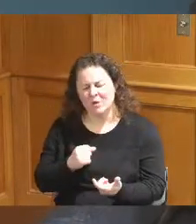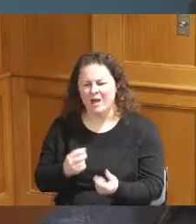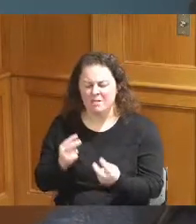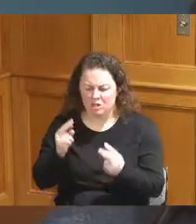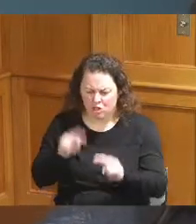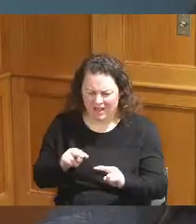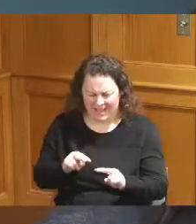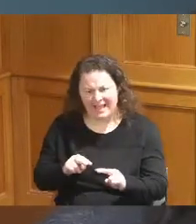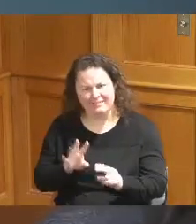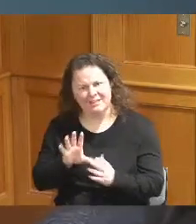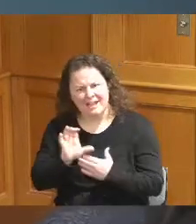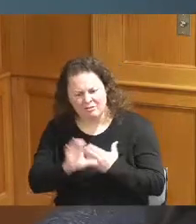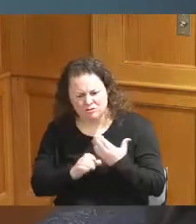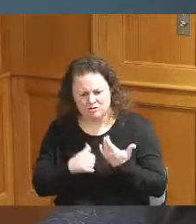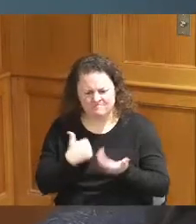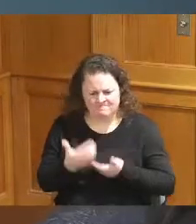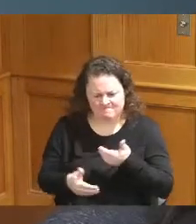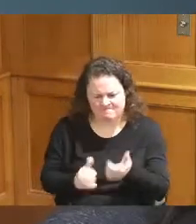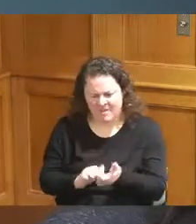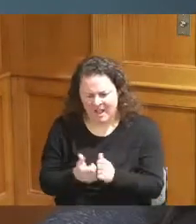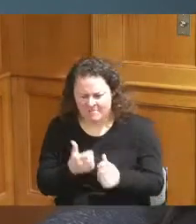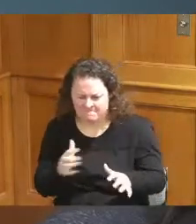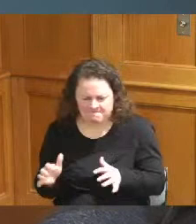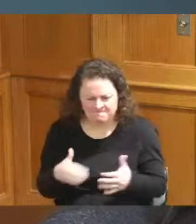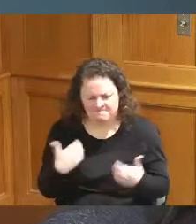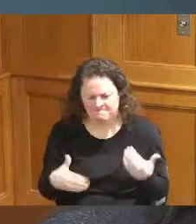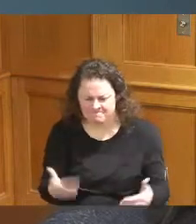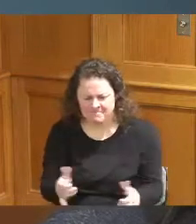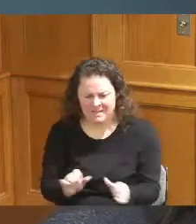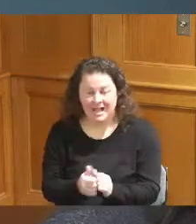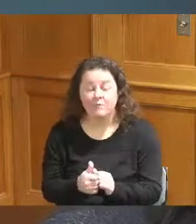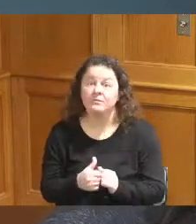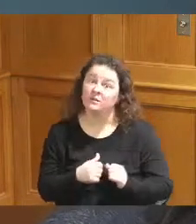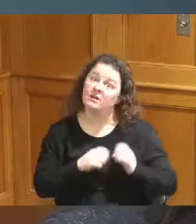hopefully we can move from just meeting we know we have to have other meetings but how